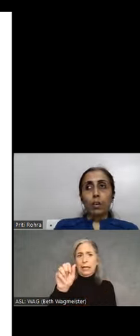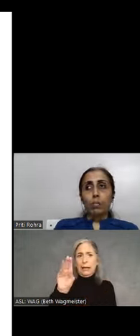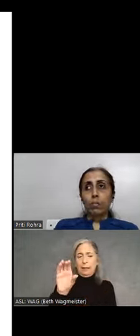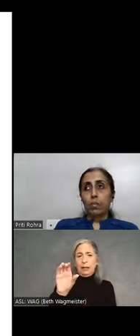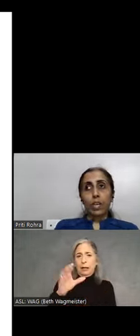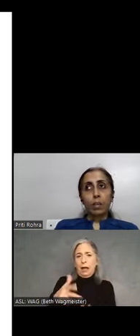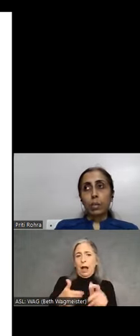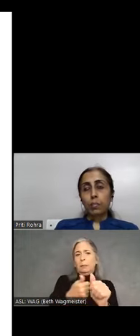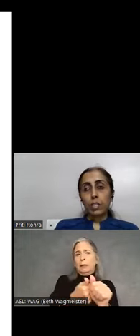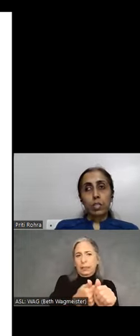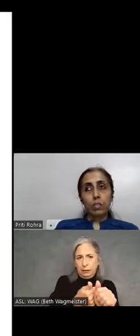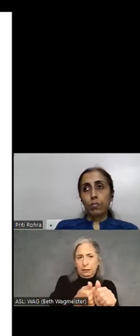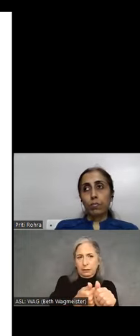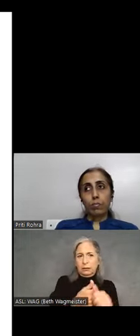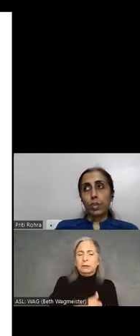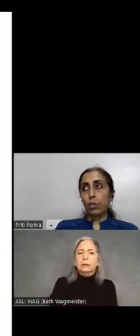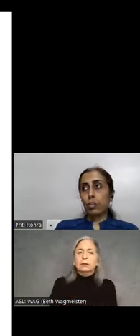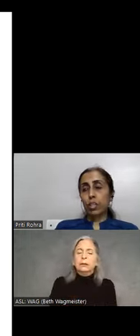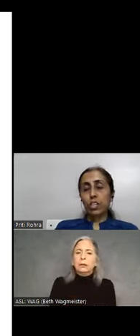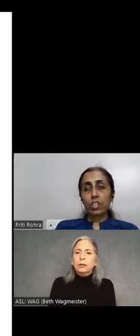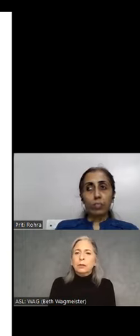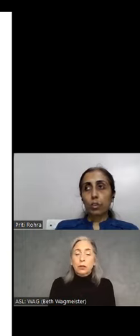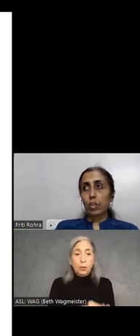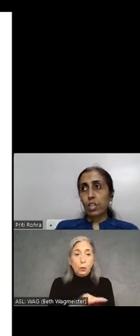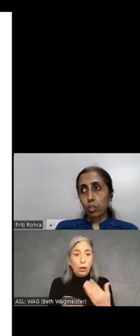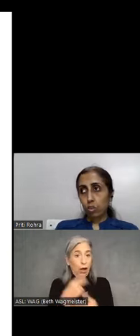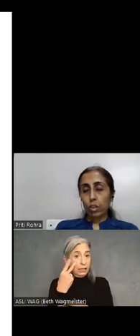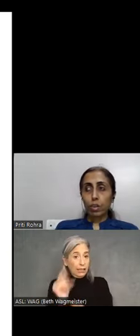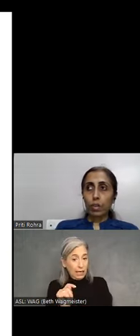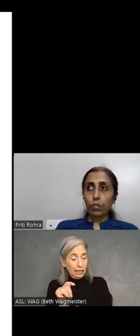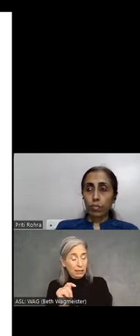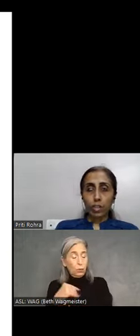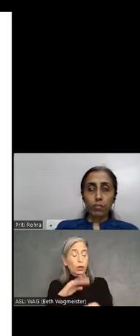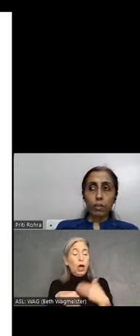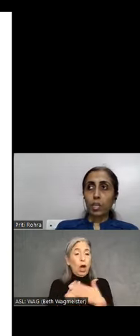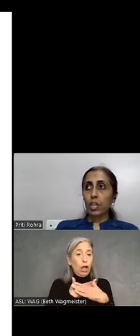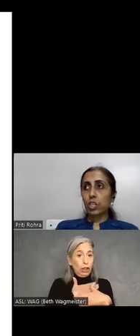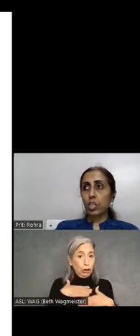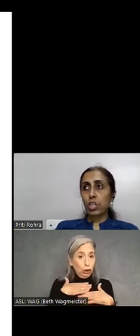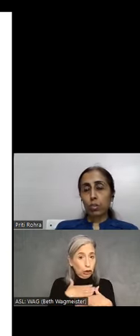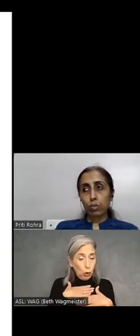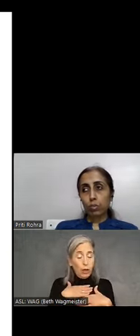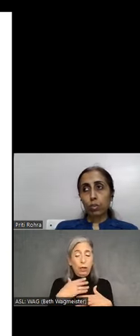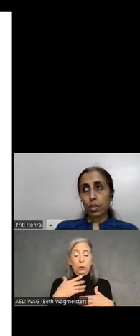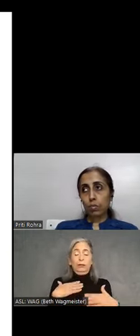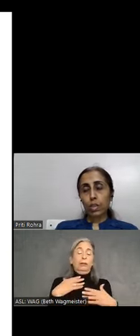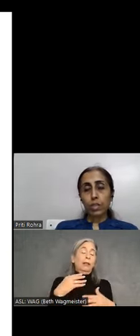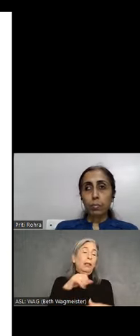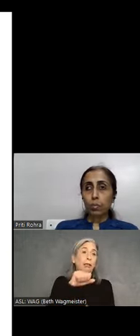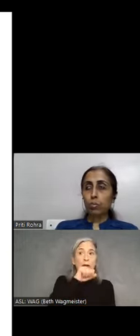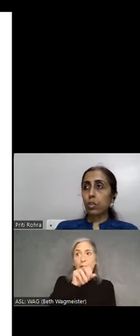Now dynamic updates, we all see it, we all enjoy and find the web engaging and as well as apps are